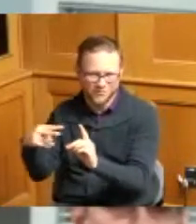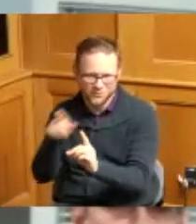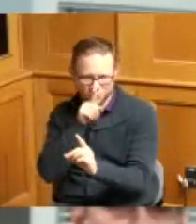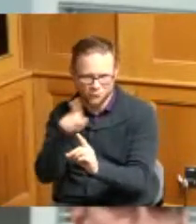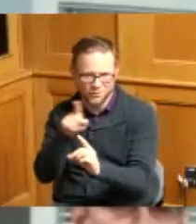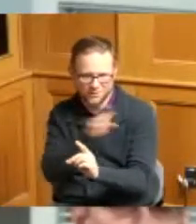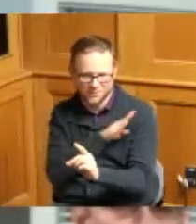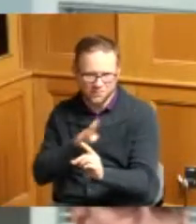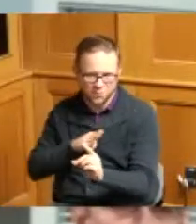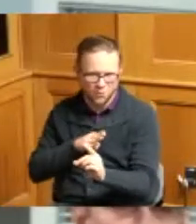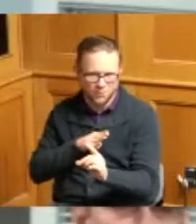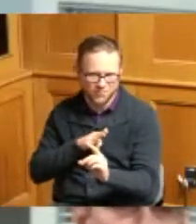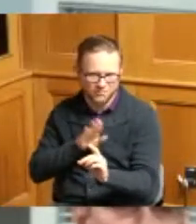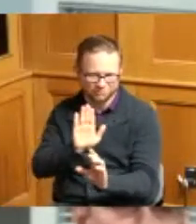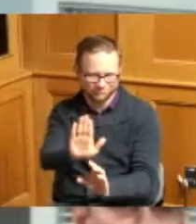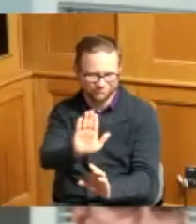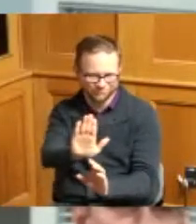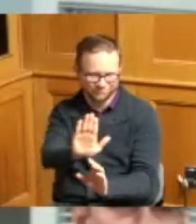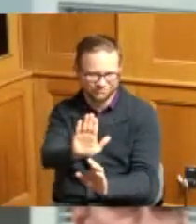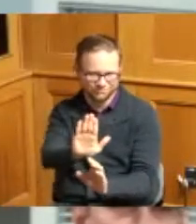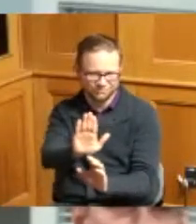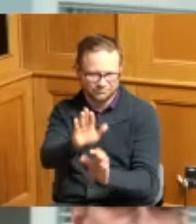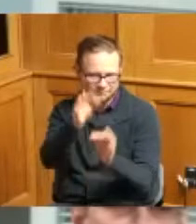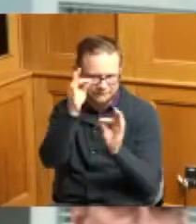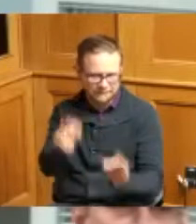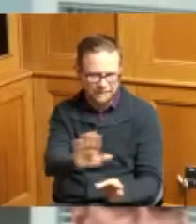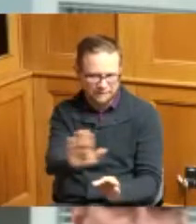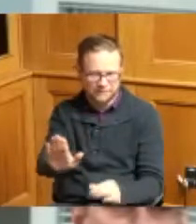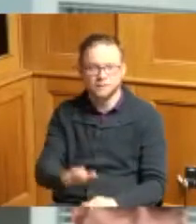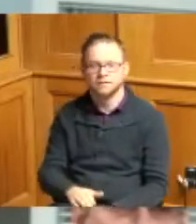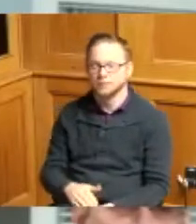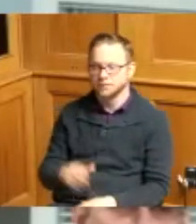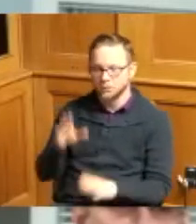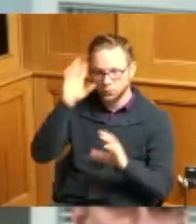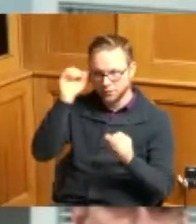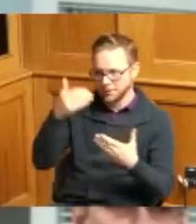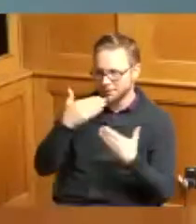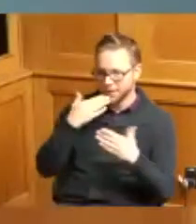handle this matter thank you for the clarity of your position anyway so thank you so much